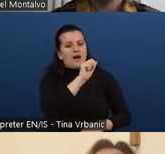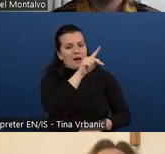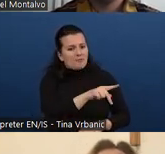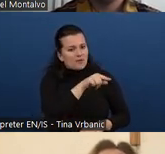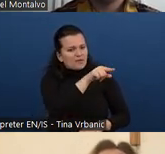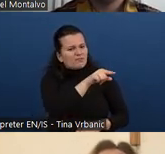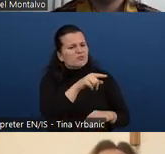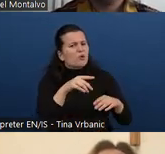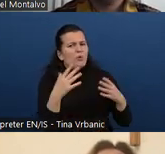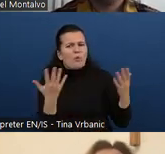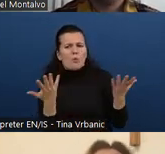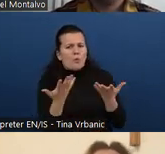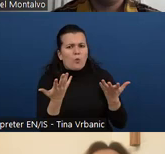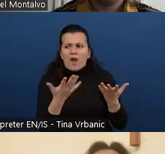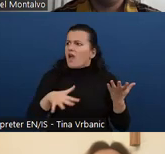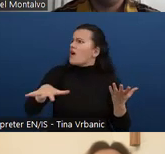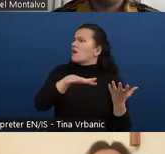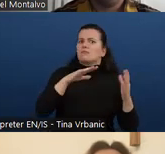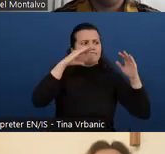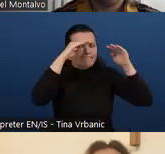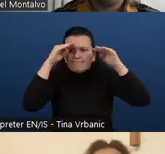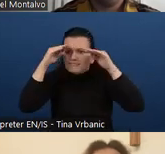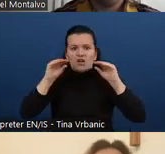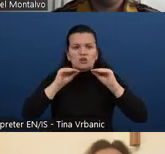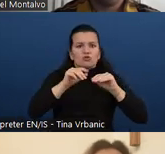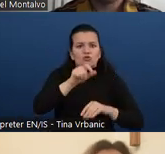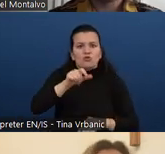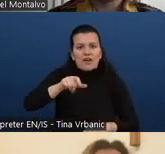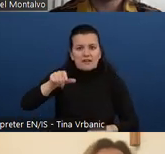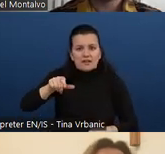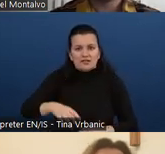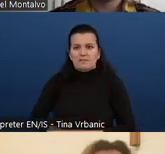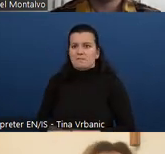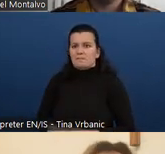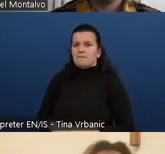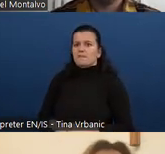There are so just to be clear IAAP doesn't recognize trainer providers as much.